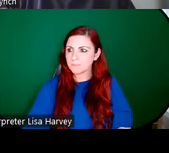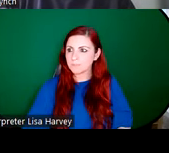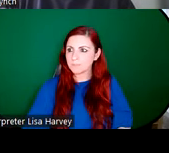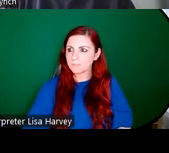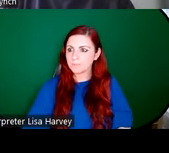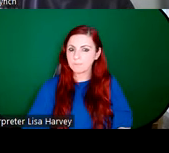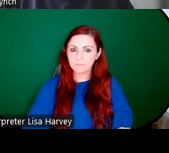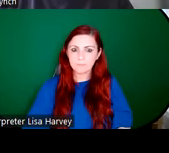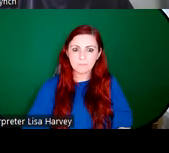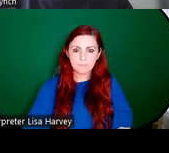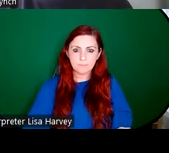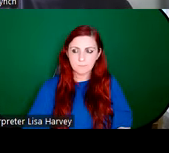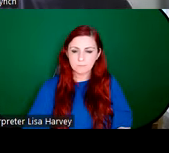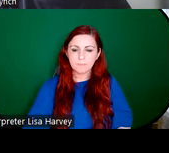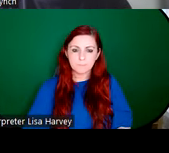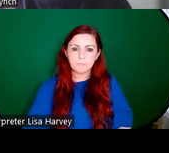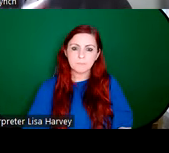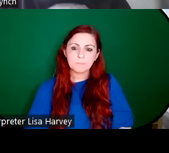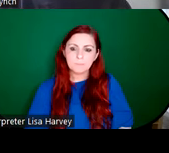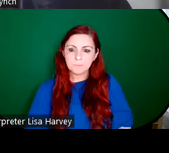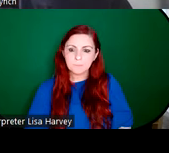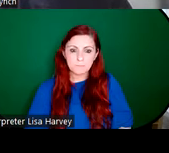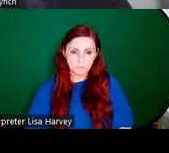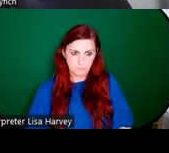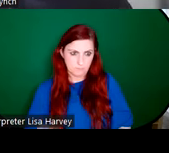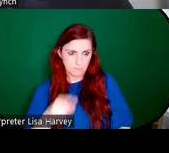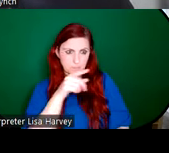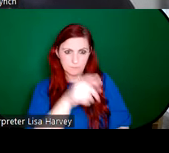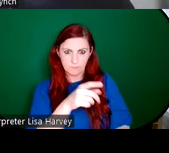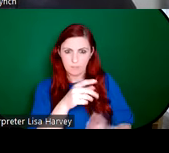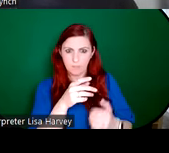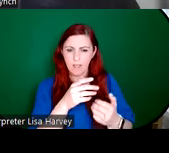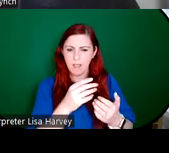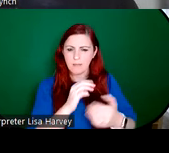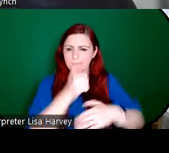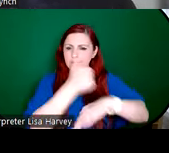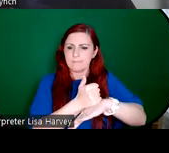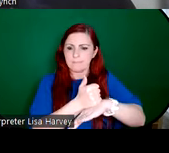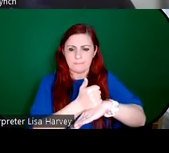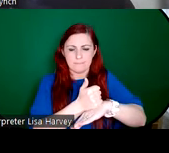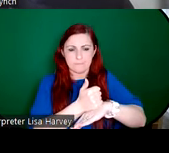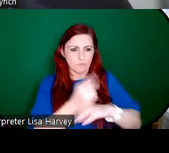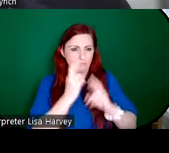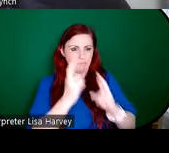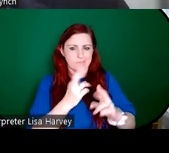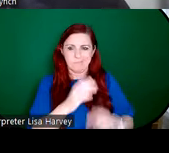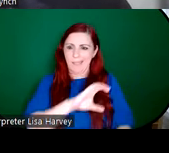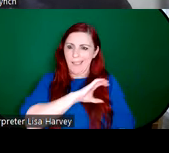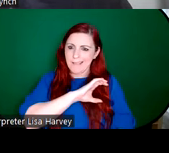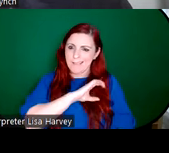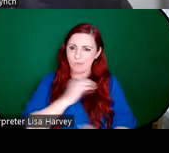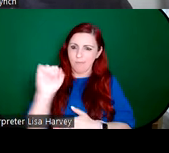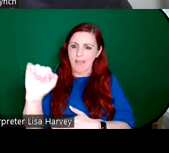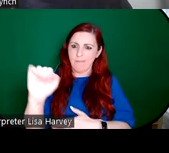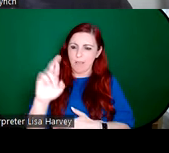Ghloine was founded at the, at the height of the Celtic revival, and this was a